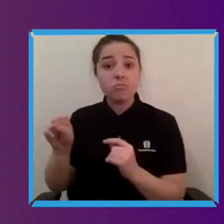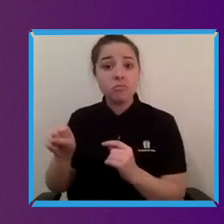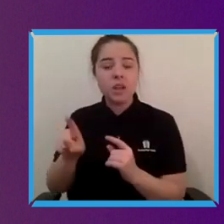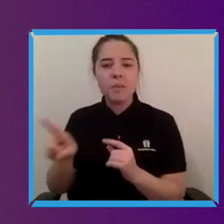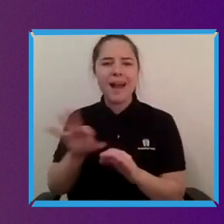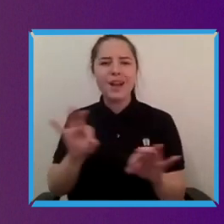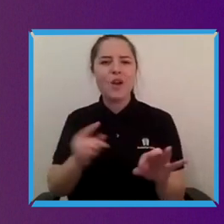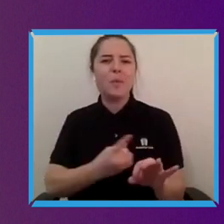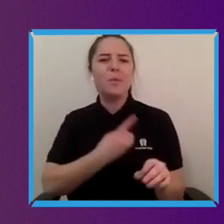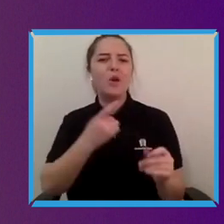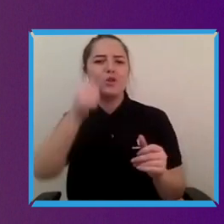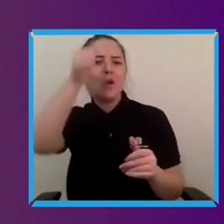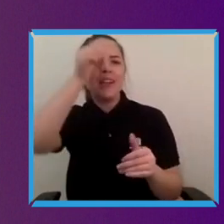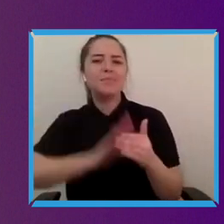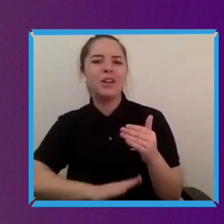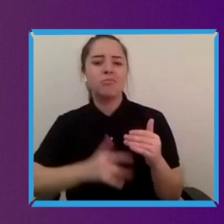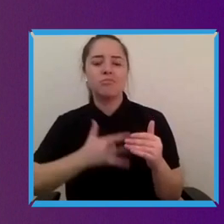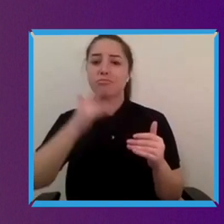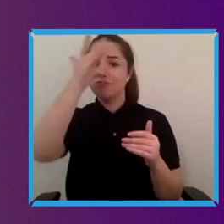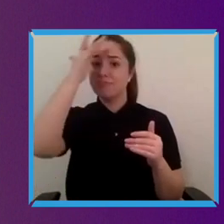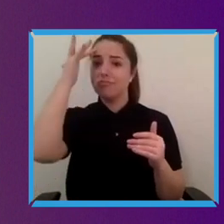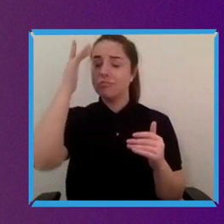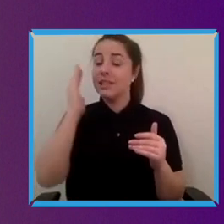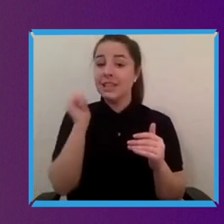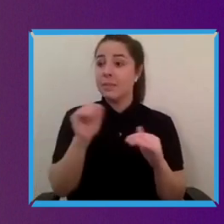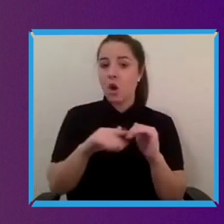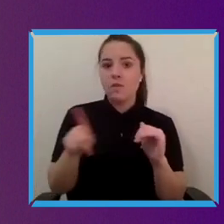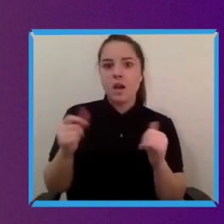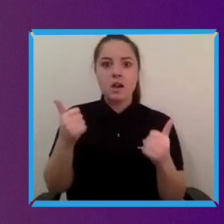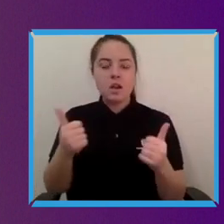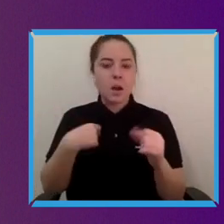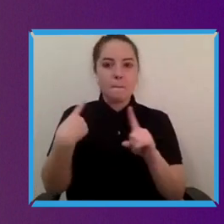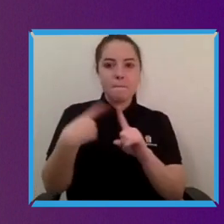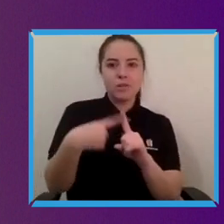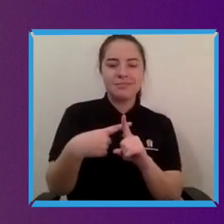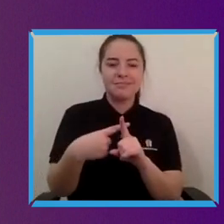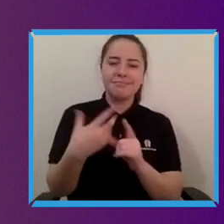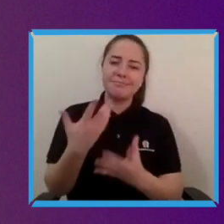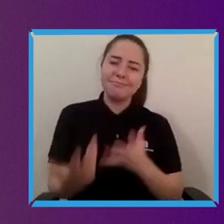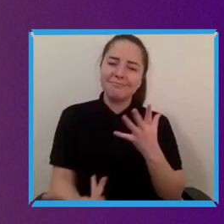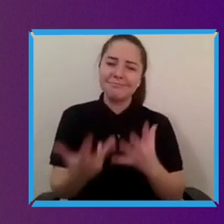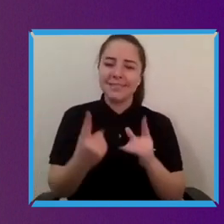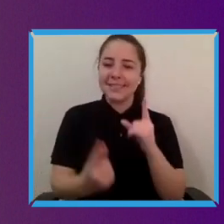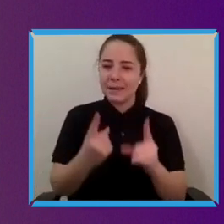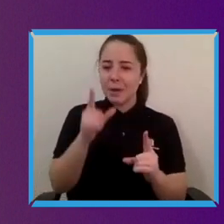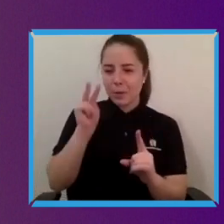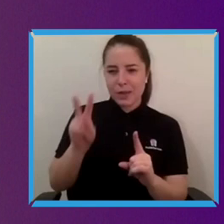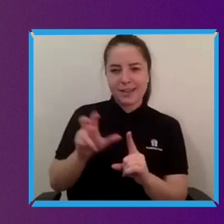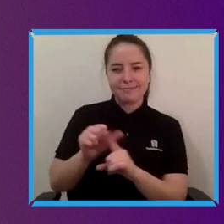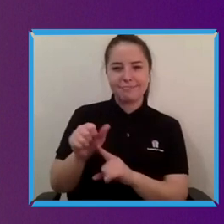no matter how well intended you are it is always obvious when products are built by those who have that personal experience